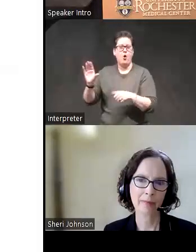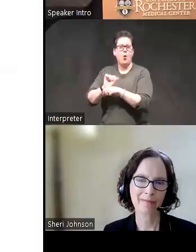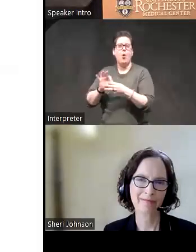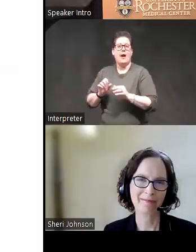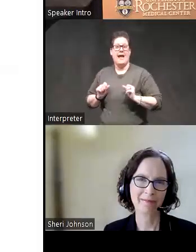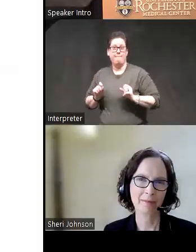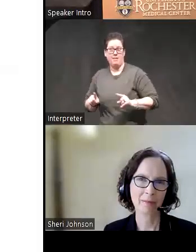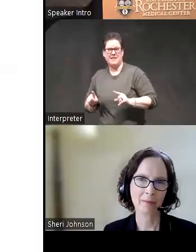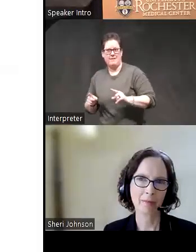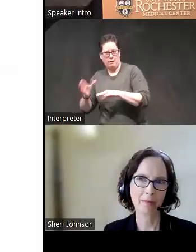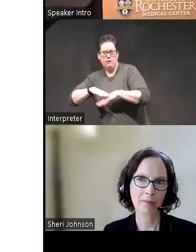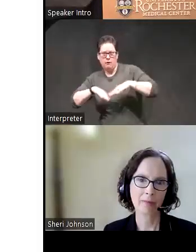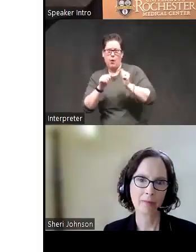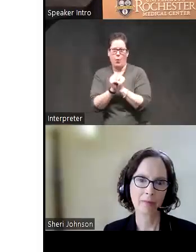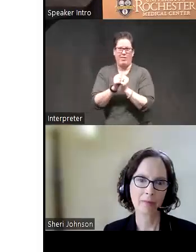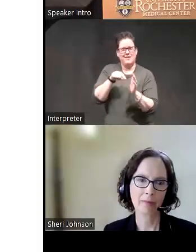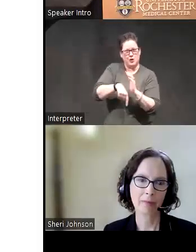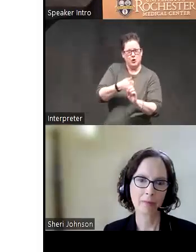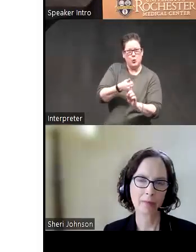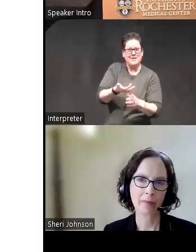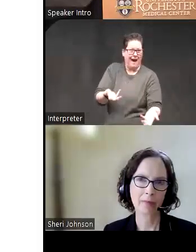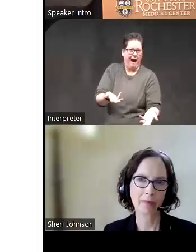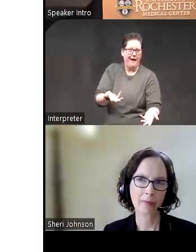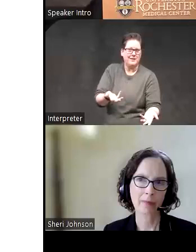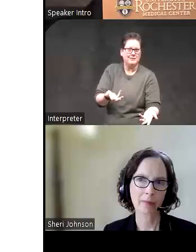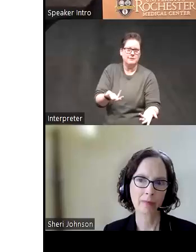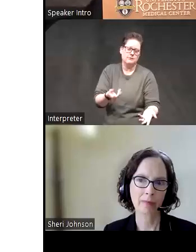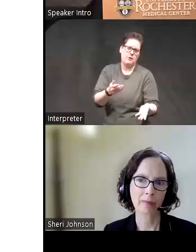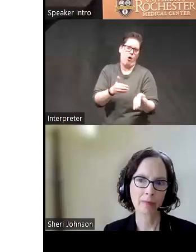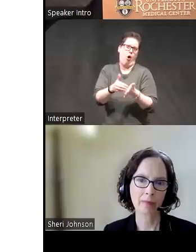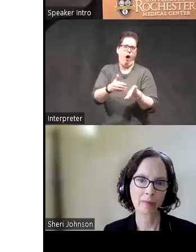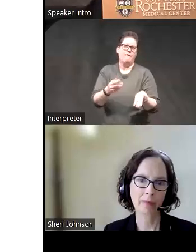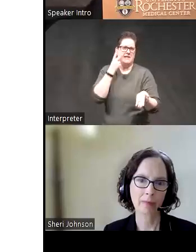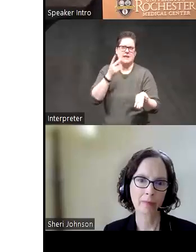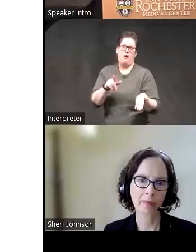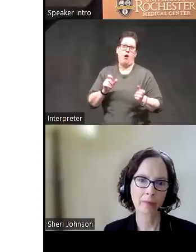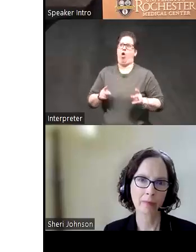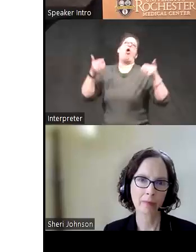impulsivity of course overlaps with suicide which can be seen in many cases as an impulsive behavior